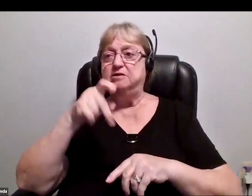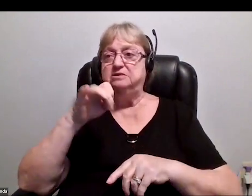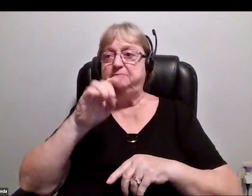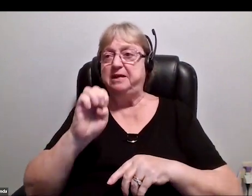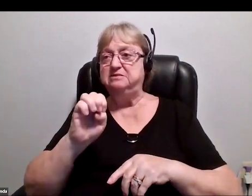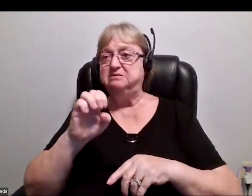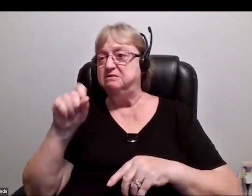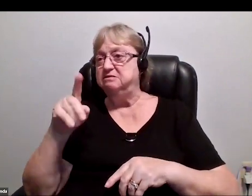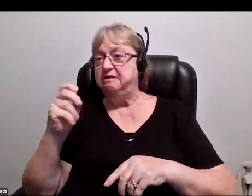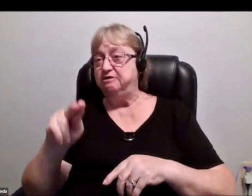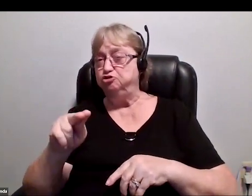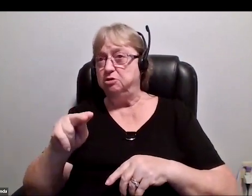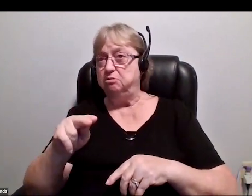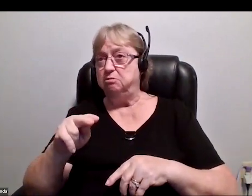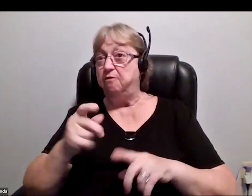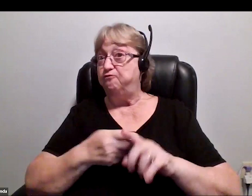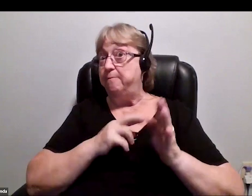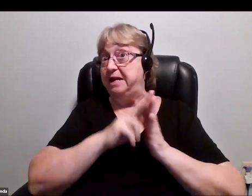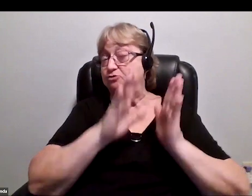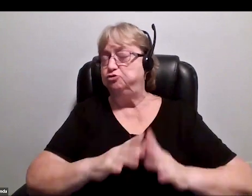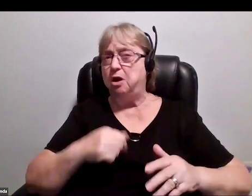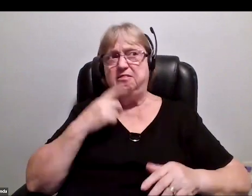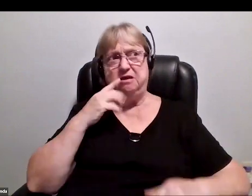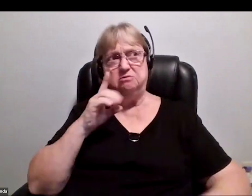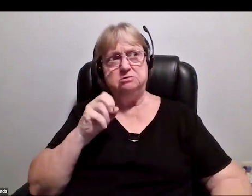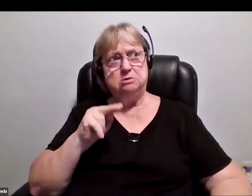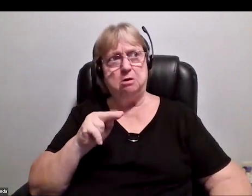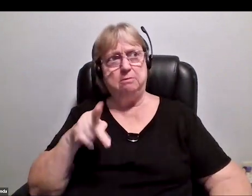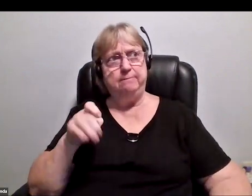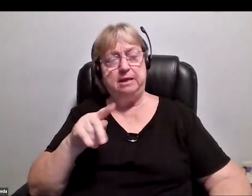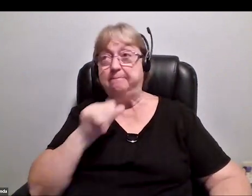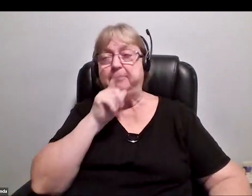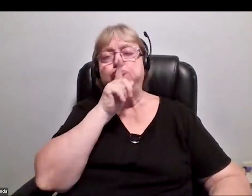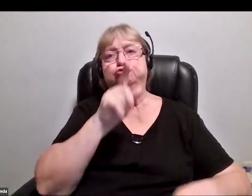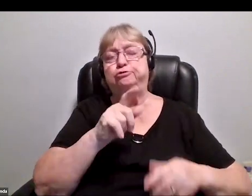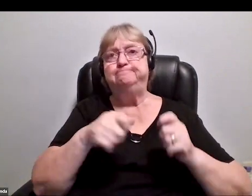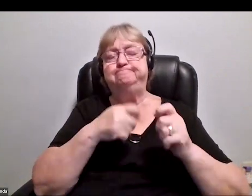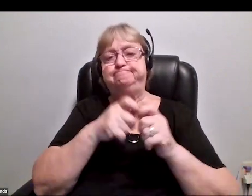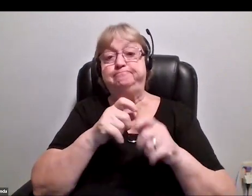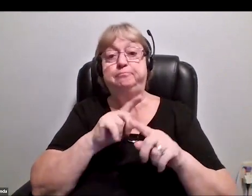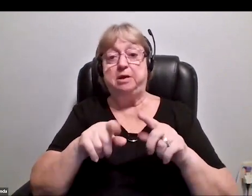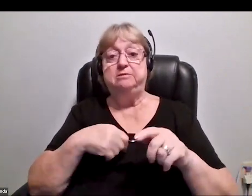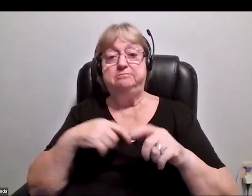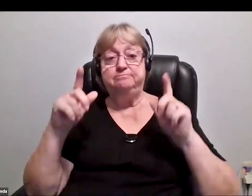I think it was Don Pettit, but I'm not entirely sure if I'm remembering that correctly now. This was taken with an SLR camera out